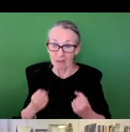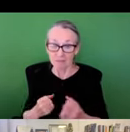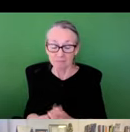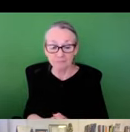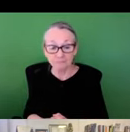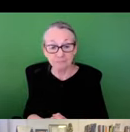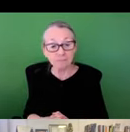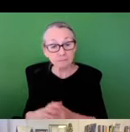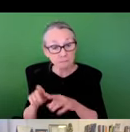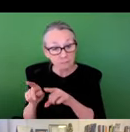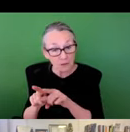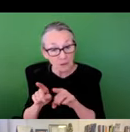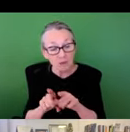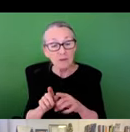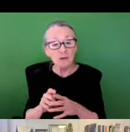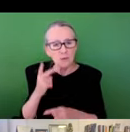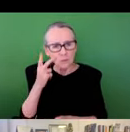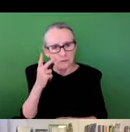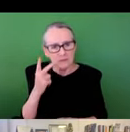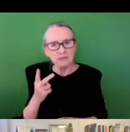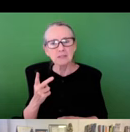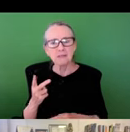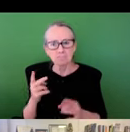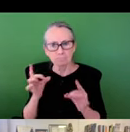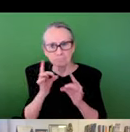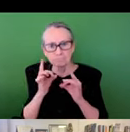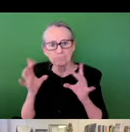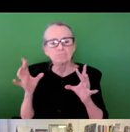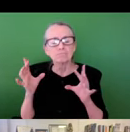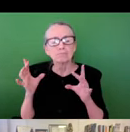health but public health. Likewise, we've also seen